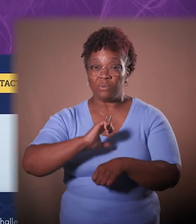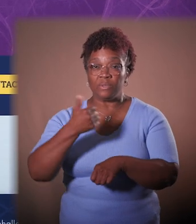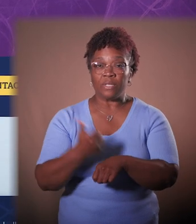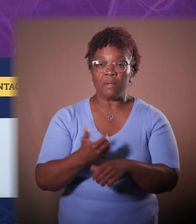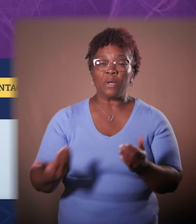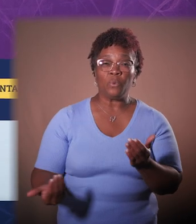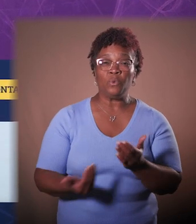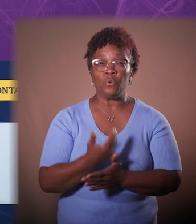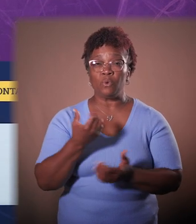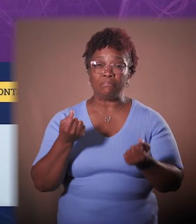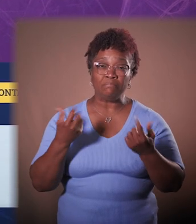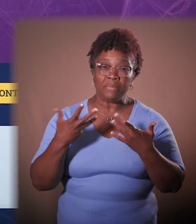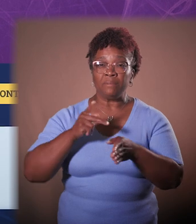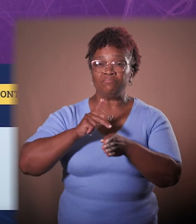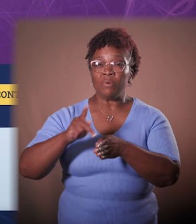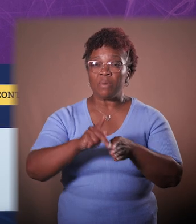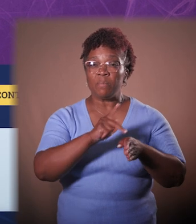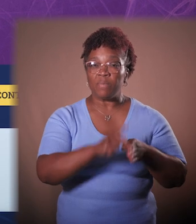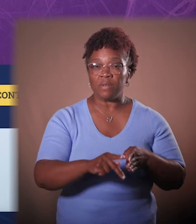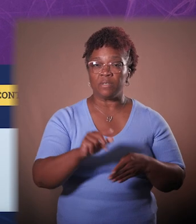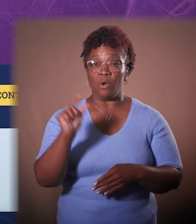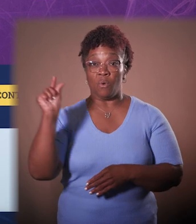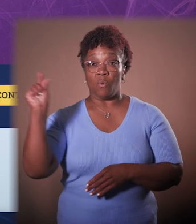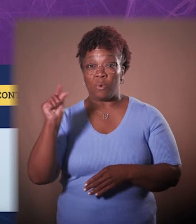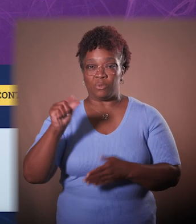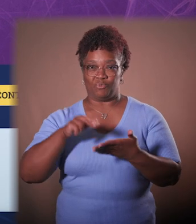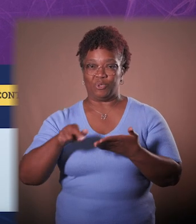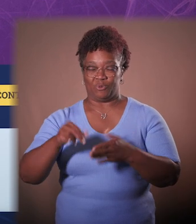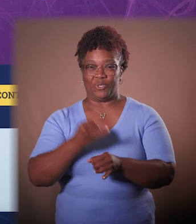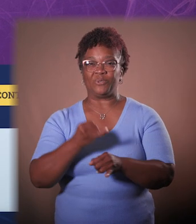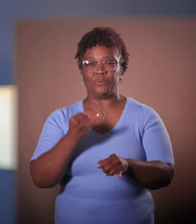to launch a multi-disciplinary quantum research institute,